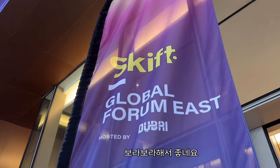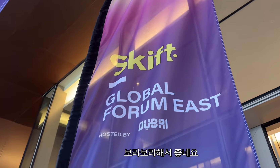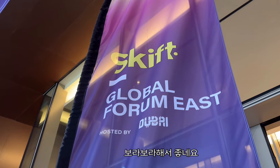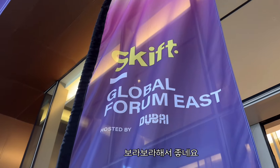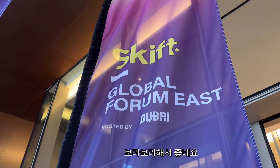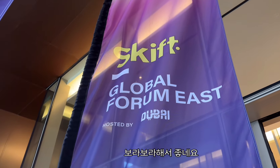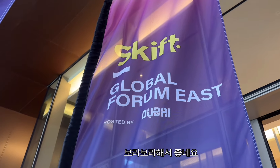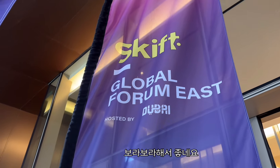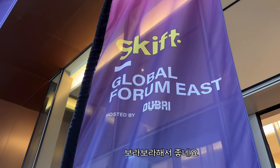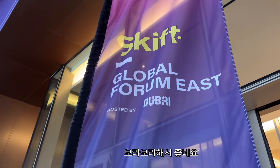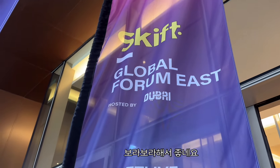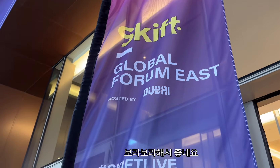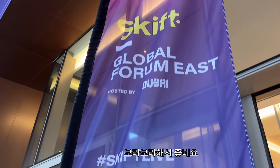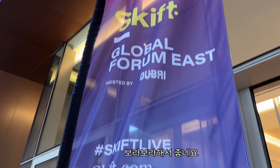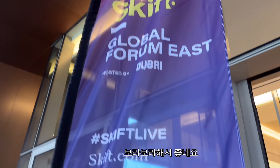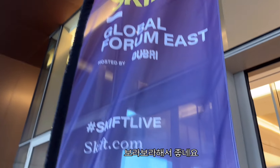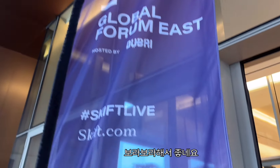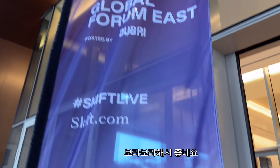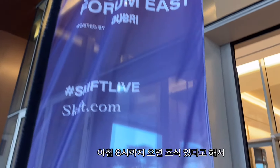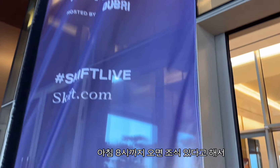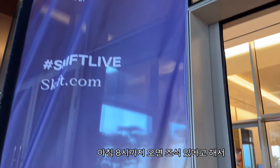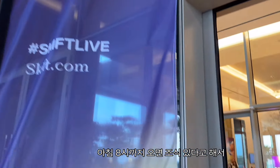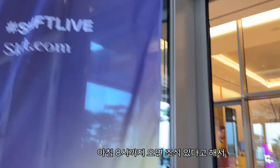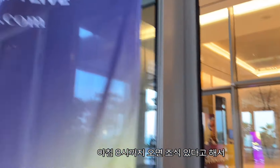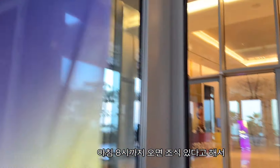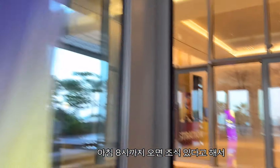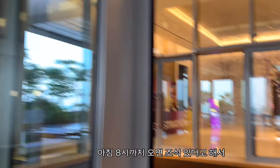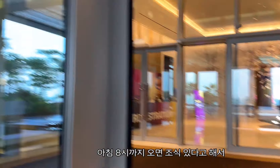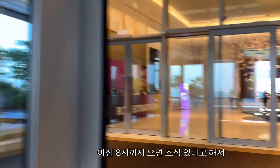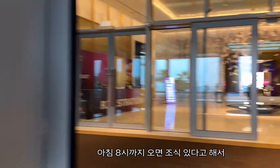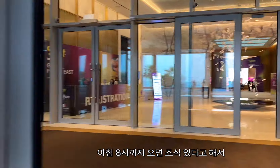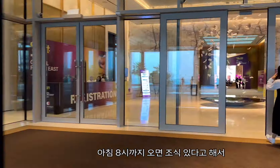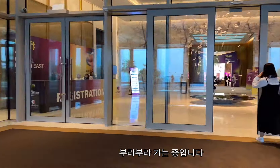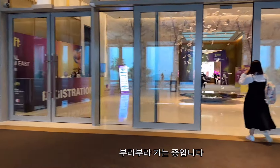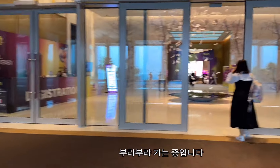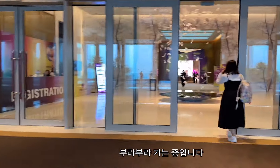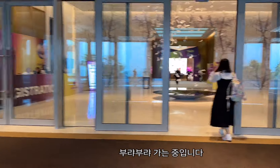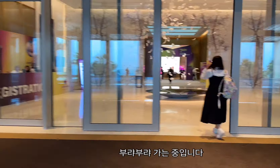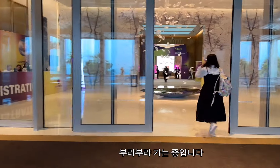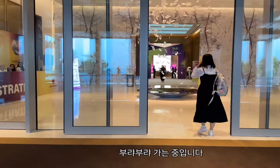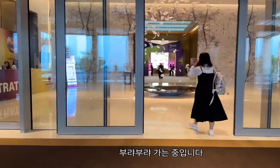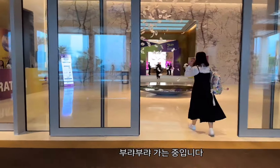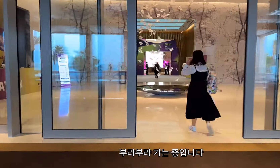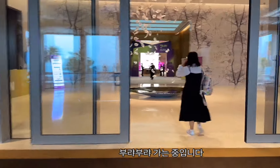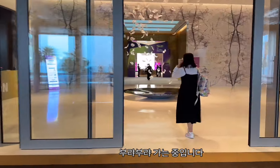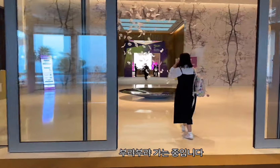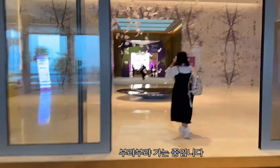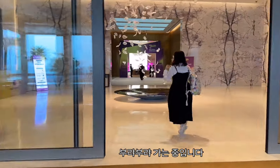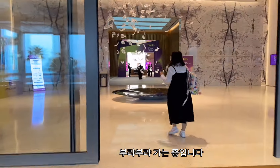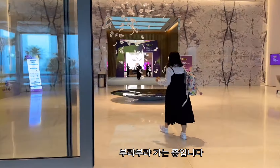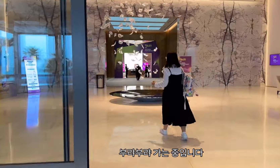It's nice to be in purple! Morning 8 They said there would be breakfast at o'clock, so I'm hurriedly leaving.